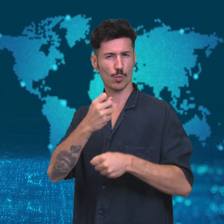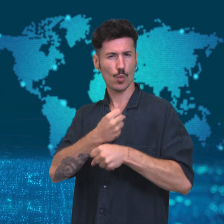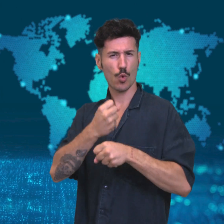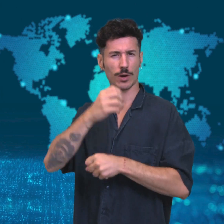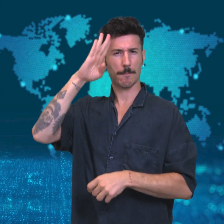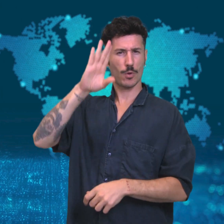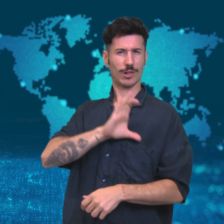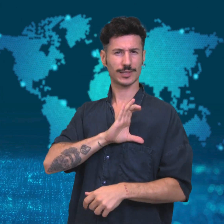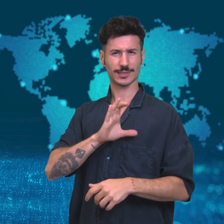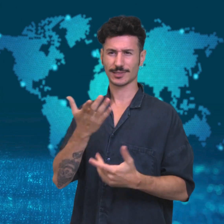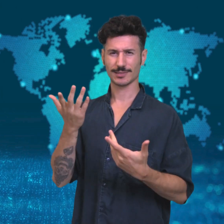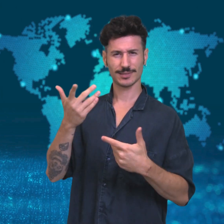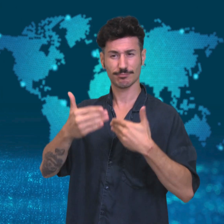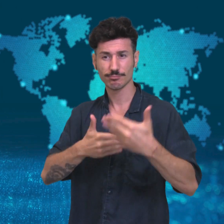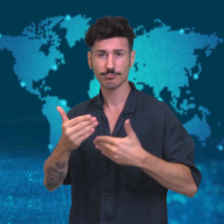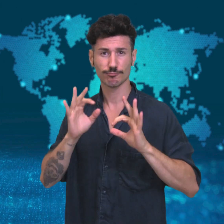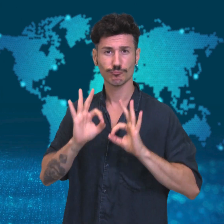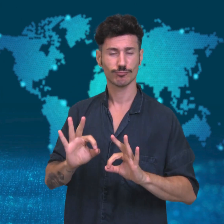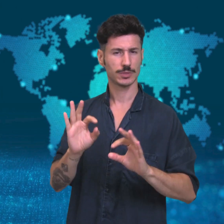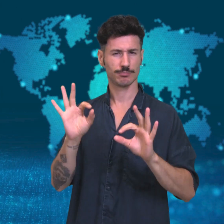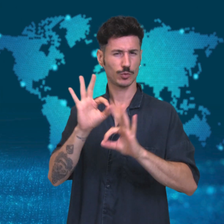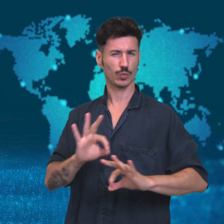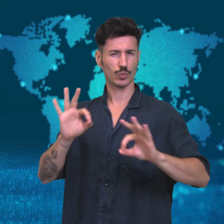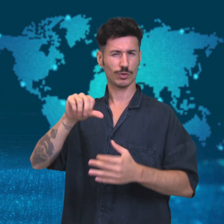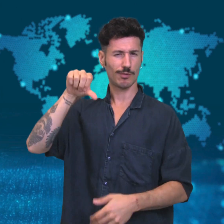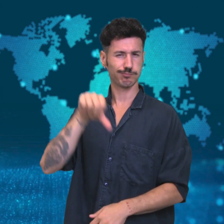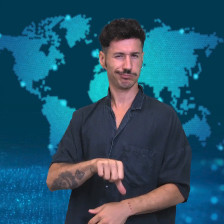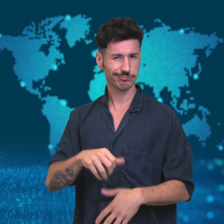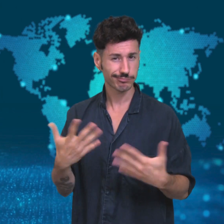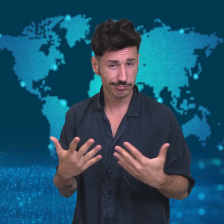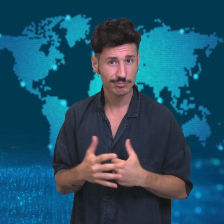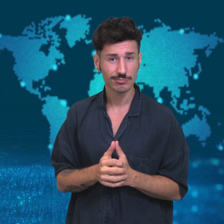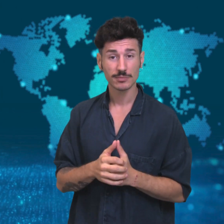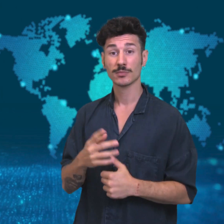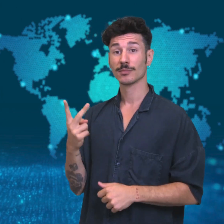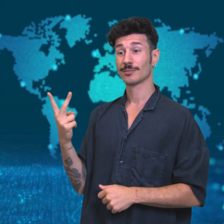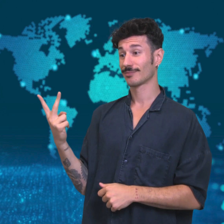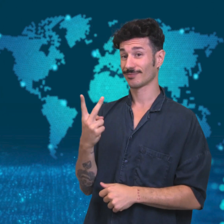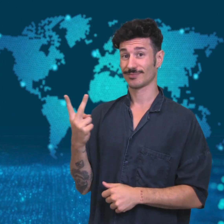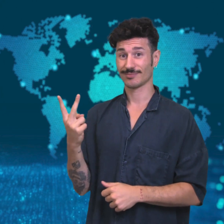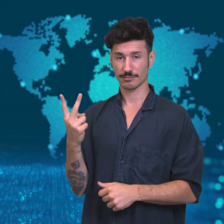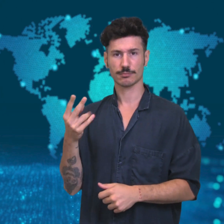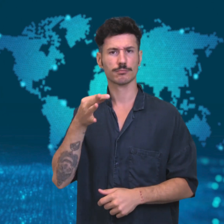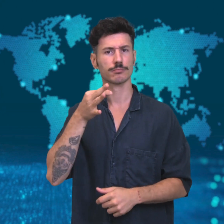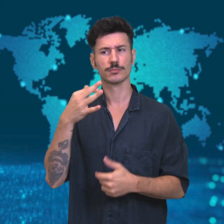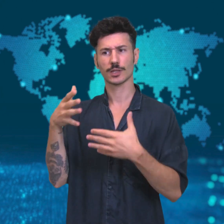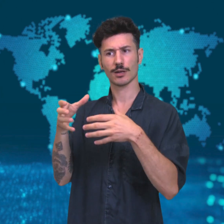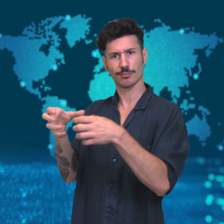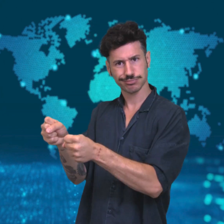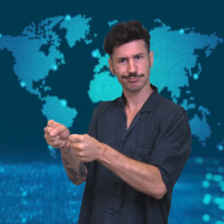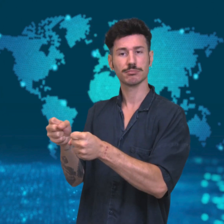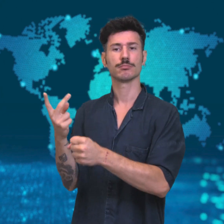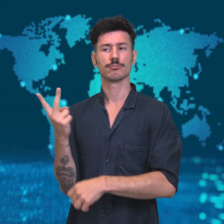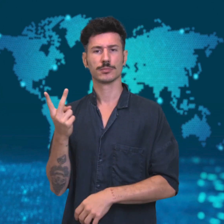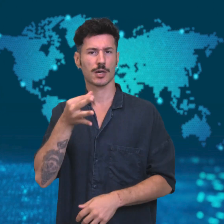Though the men confessed to the crime when they were arrested,